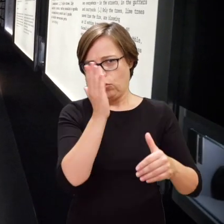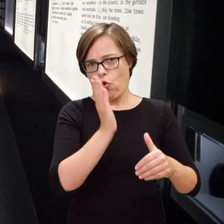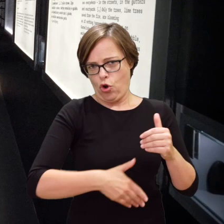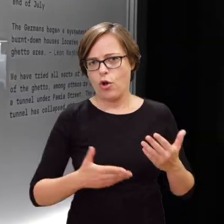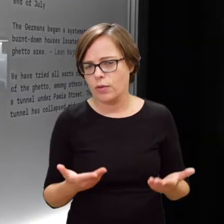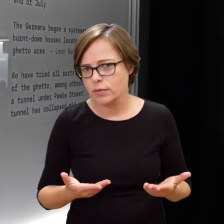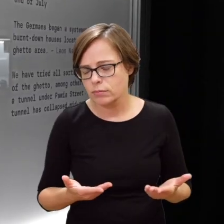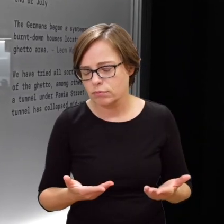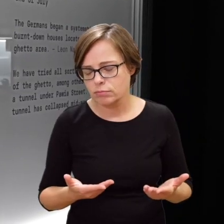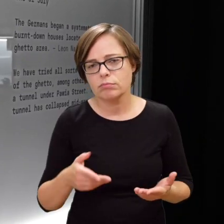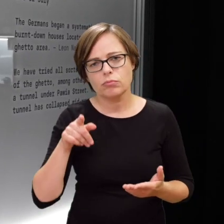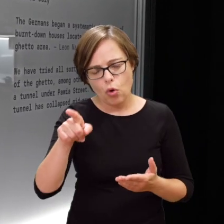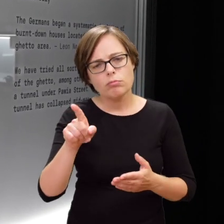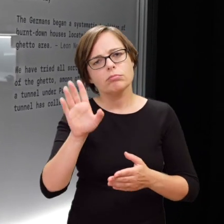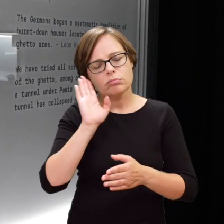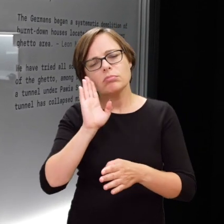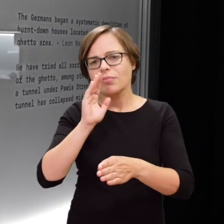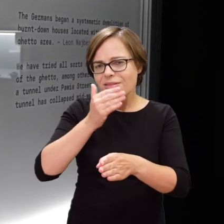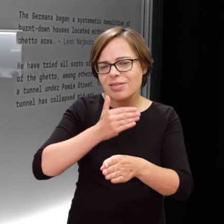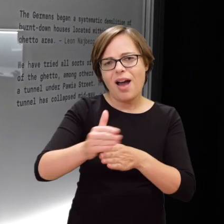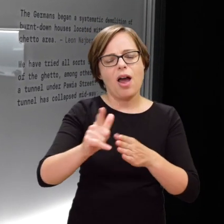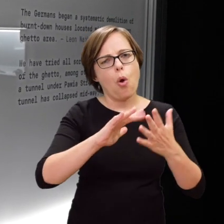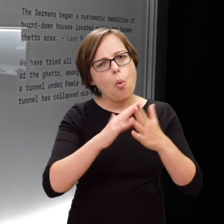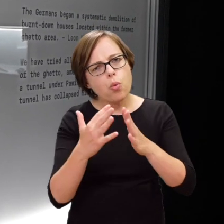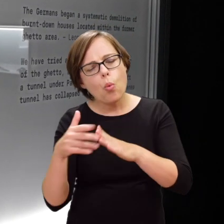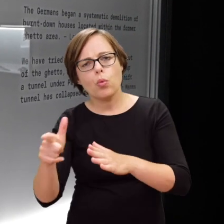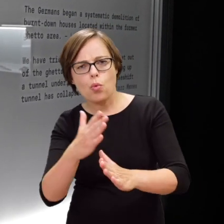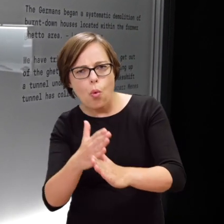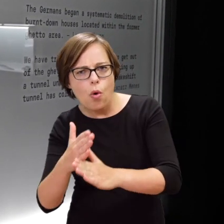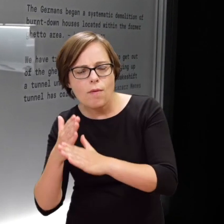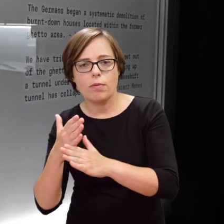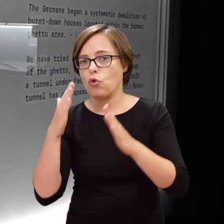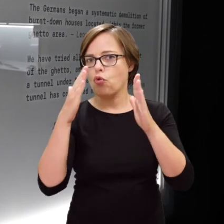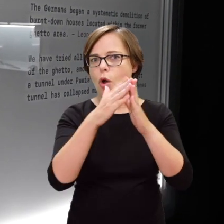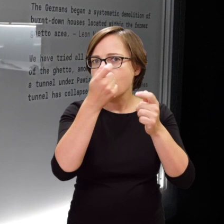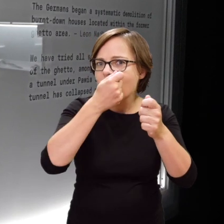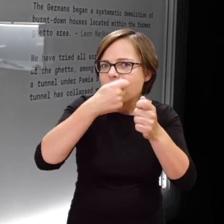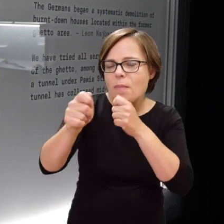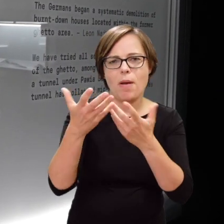and people continued to hide in the burnt-out buildings,